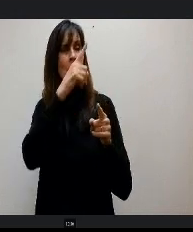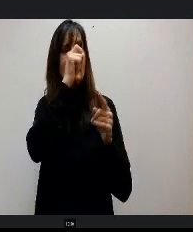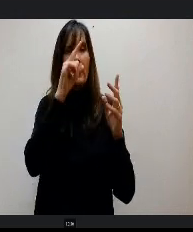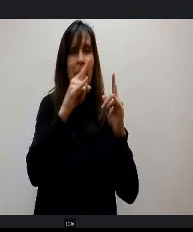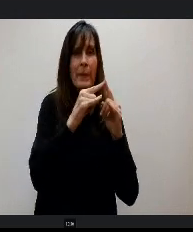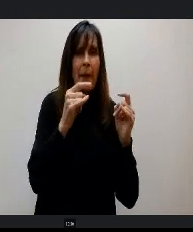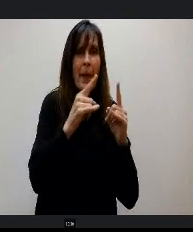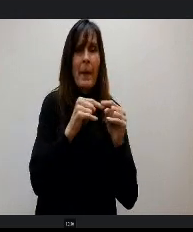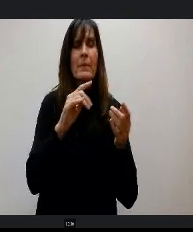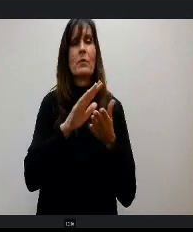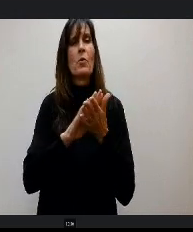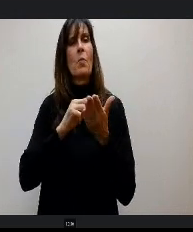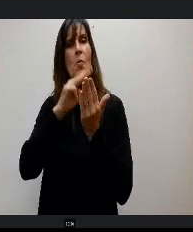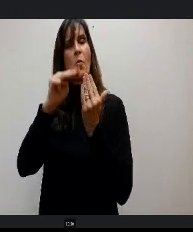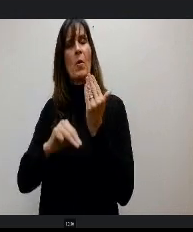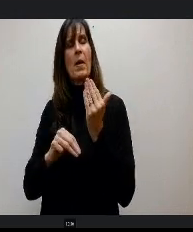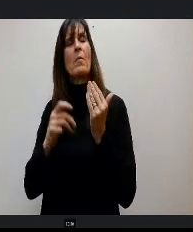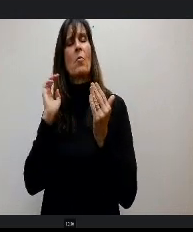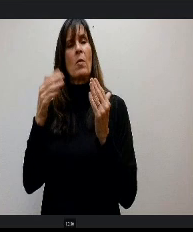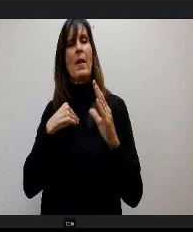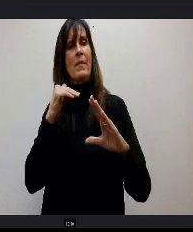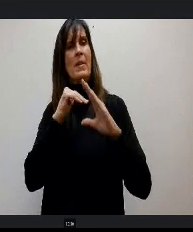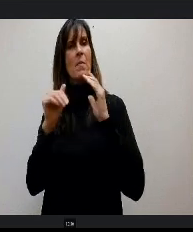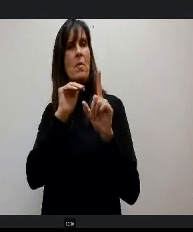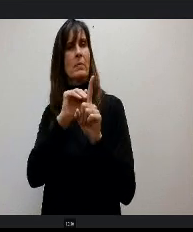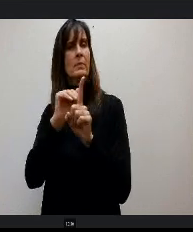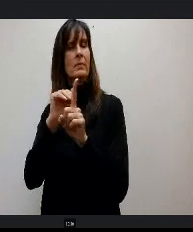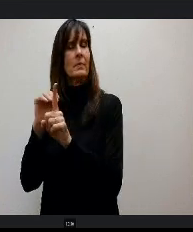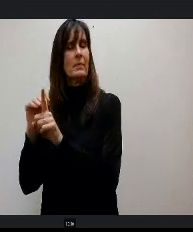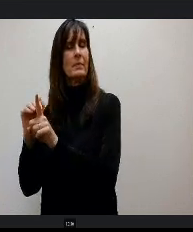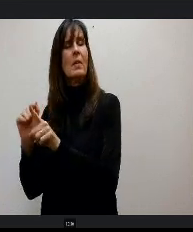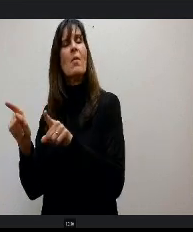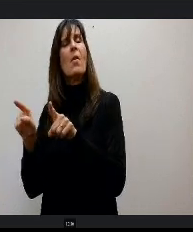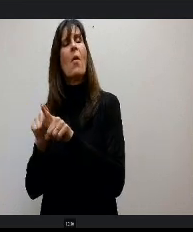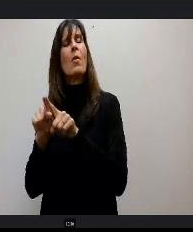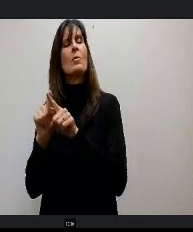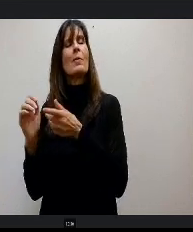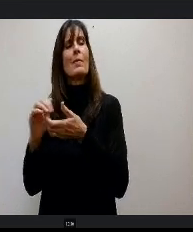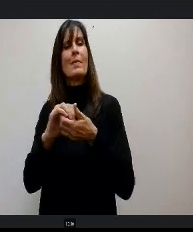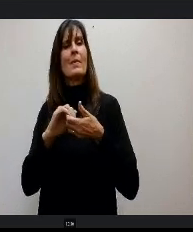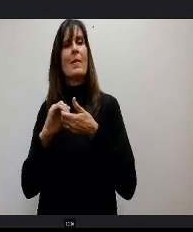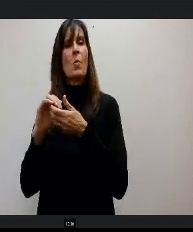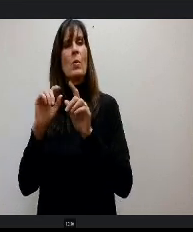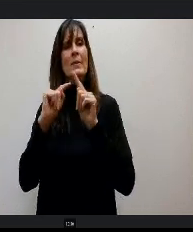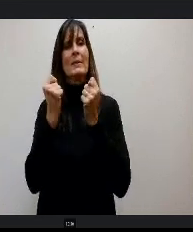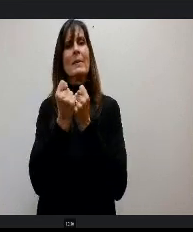us gets an email reminder about those we also o work with the teams on our campus, So Legacy Peak